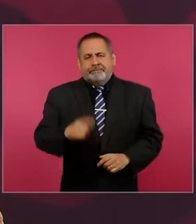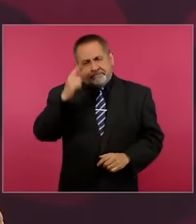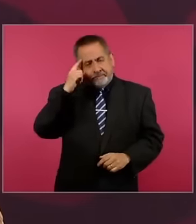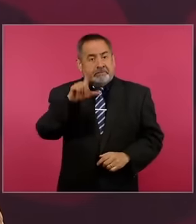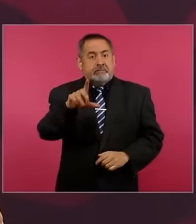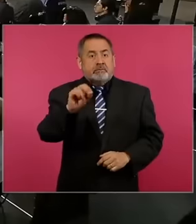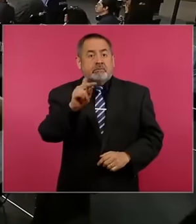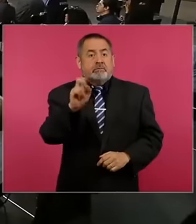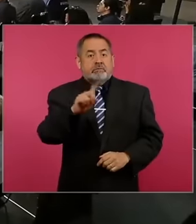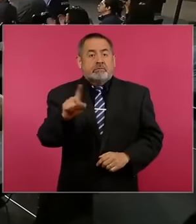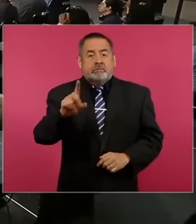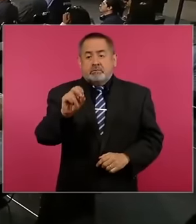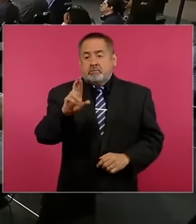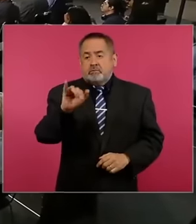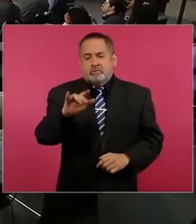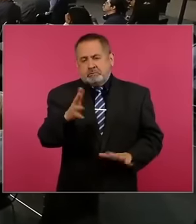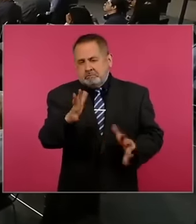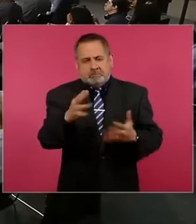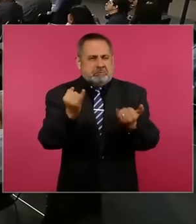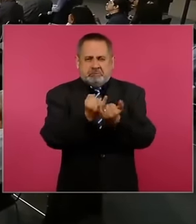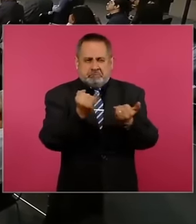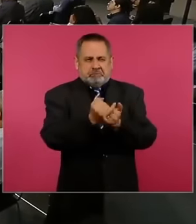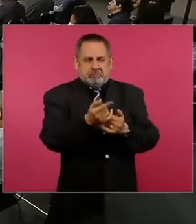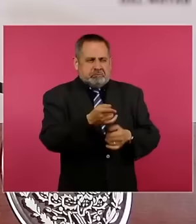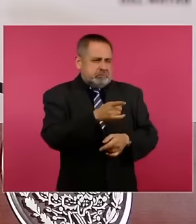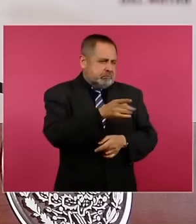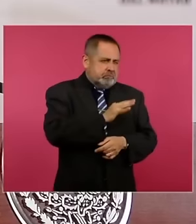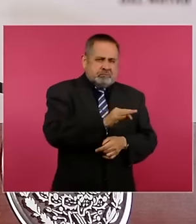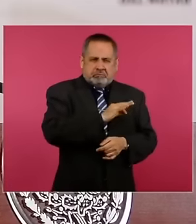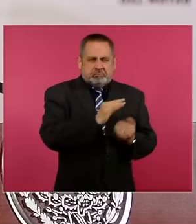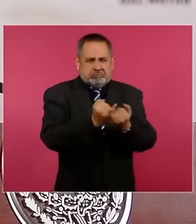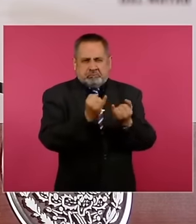son,